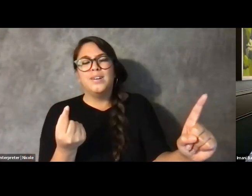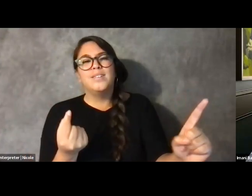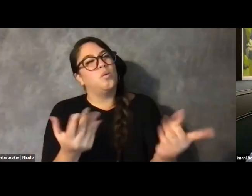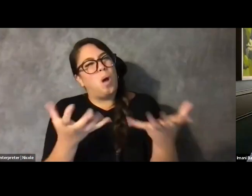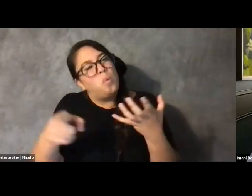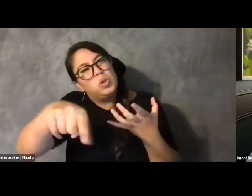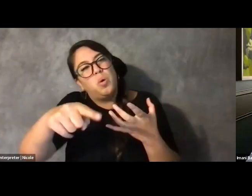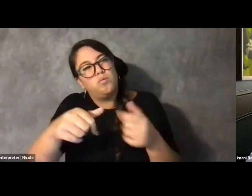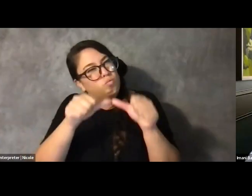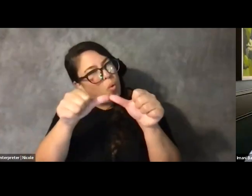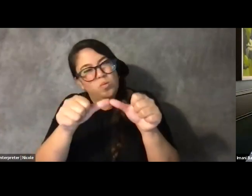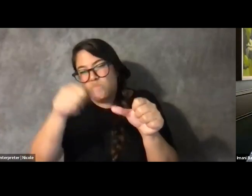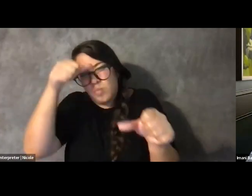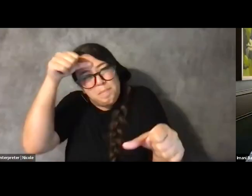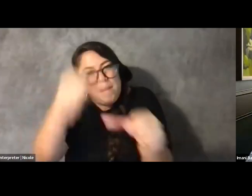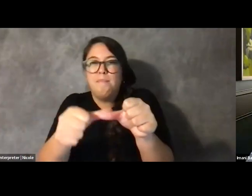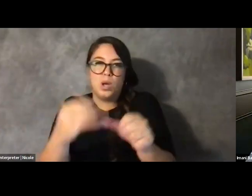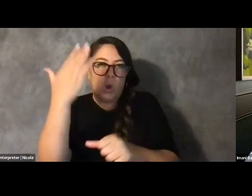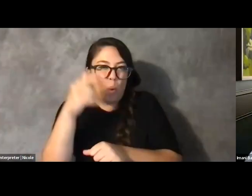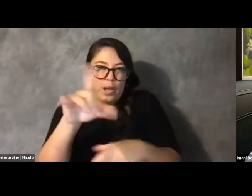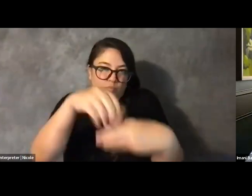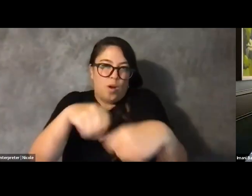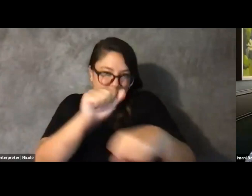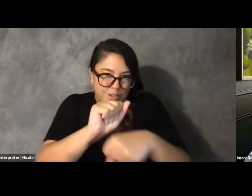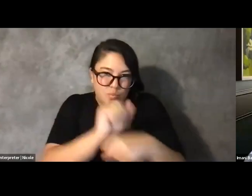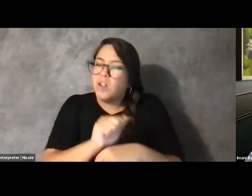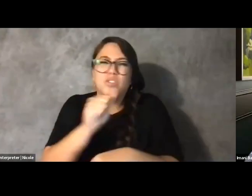I want you to never, ever forget why these matters.